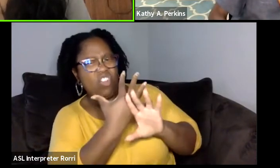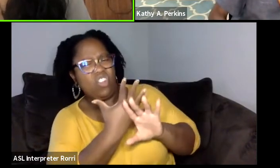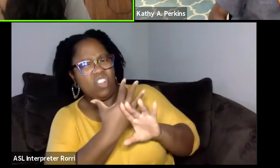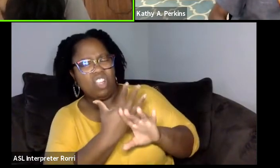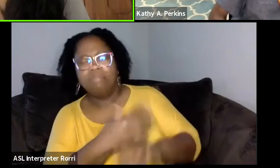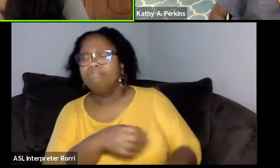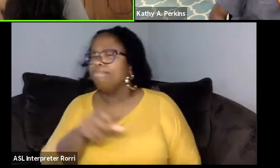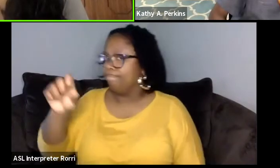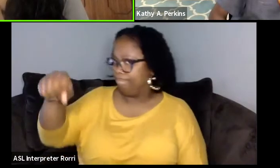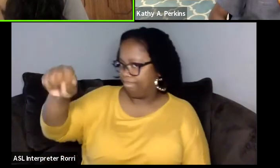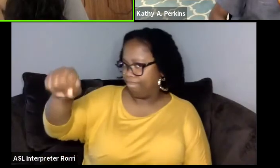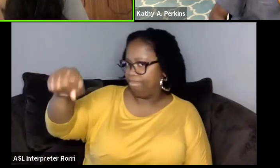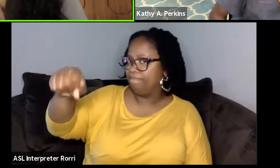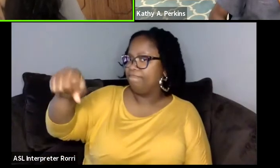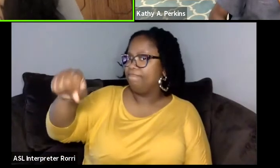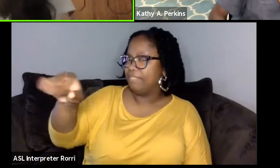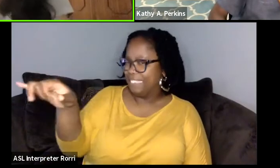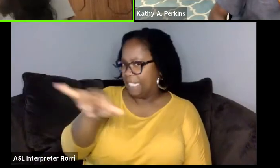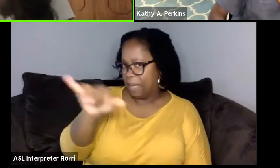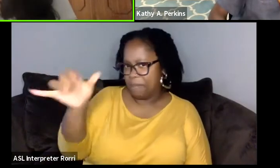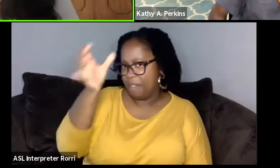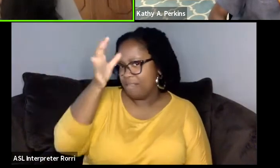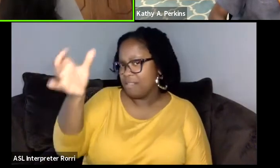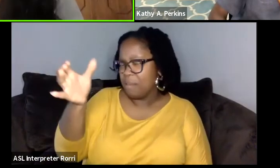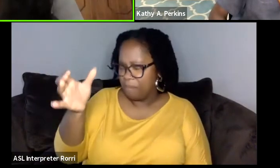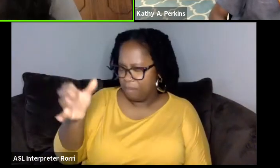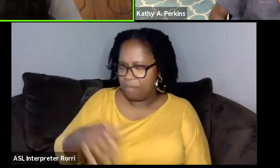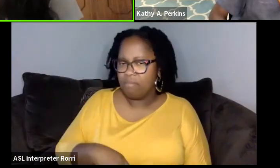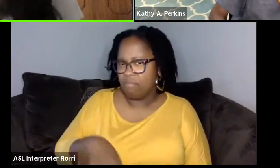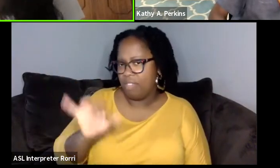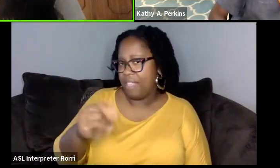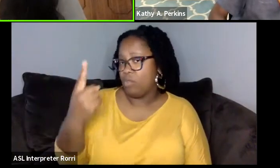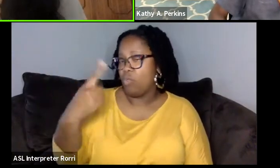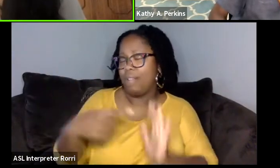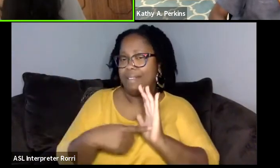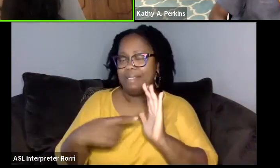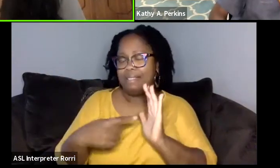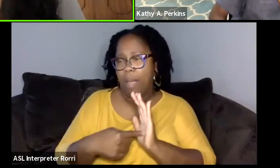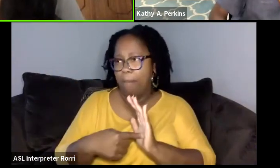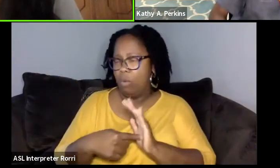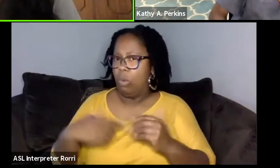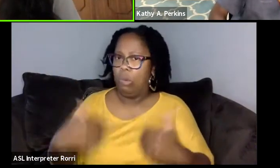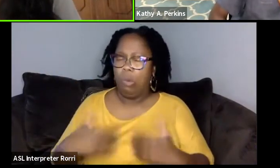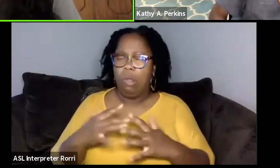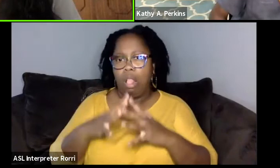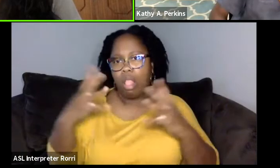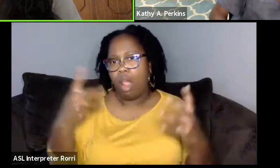Yes. Yeah. So it's similar. So, yeah, that's just one example of a lot of the work that is going on at this moment outside there,